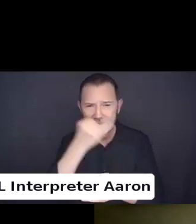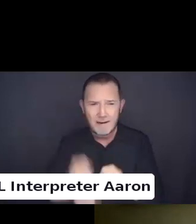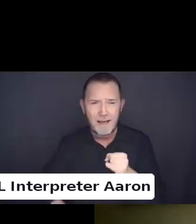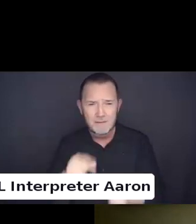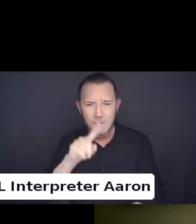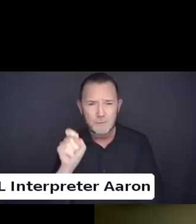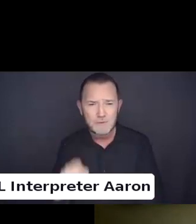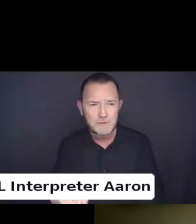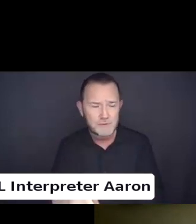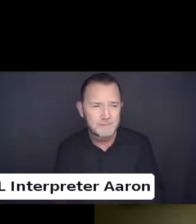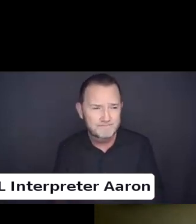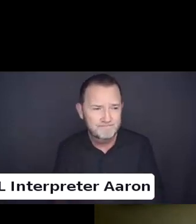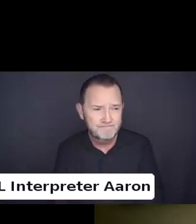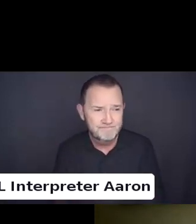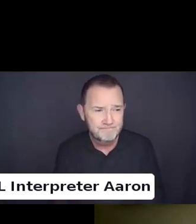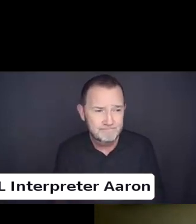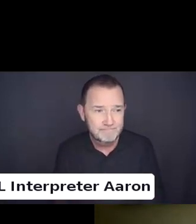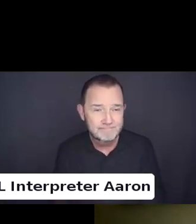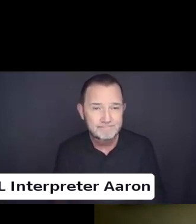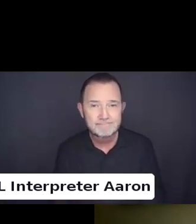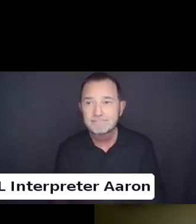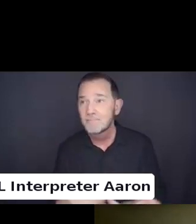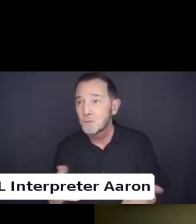Either way we are kind of at times.